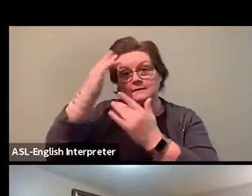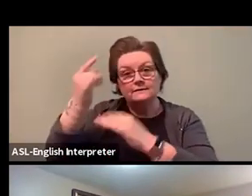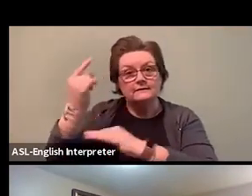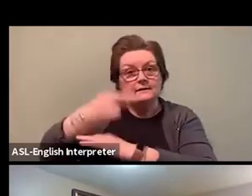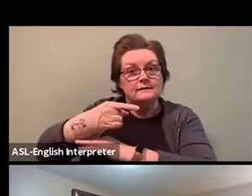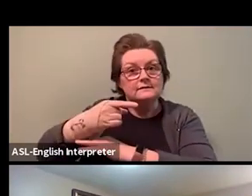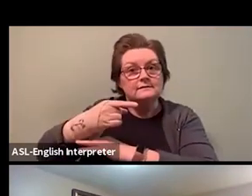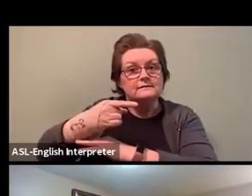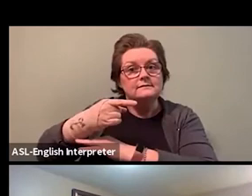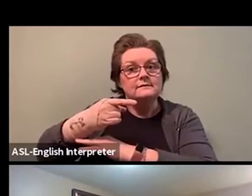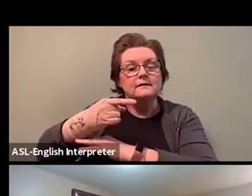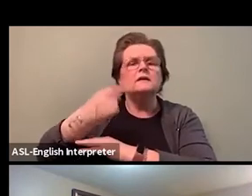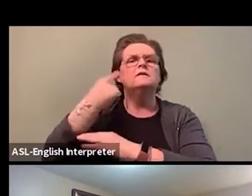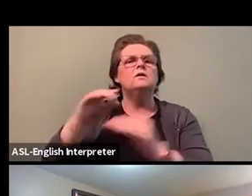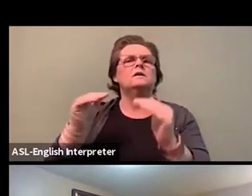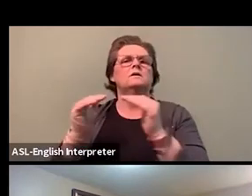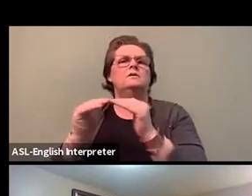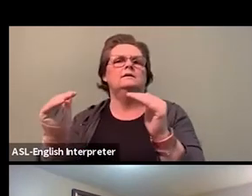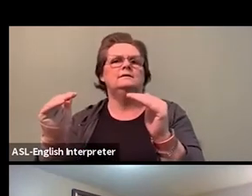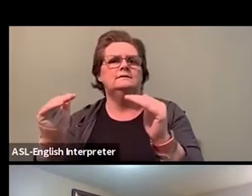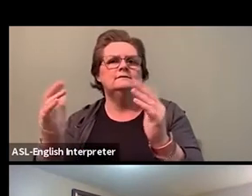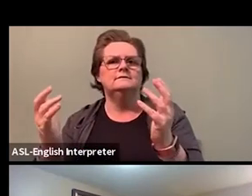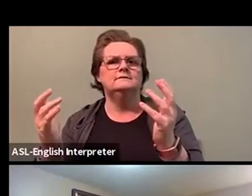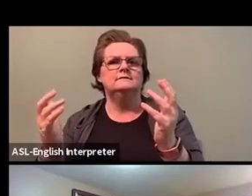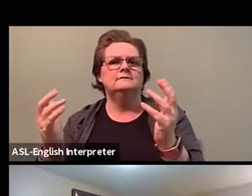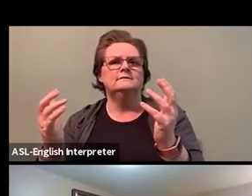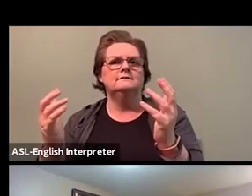of having essential workers crammed on packed buses,